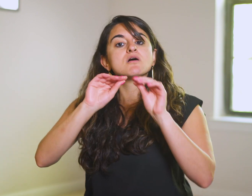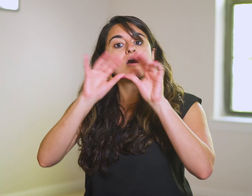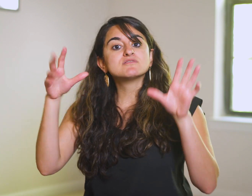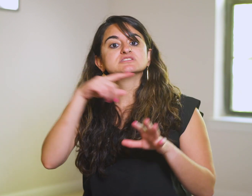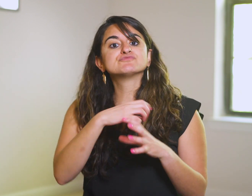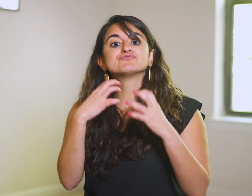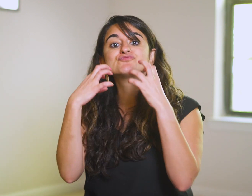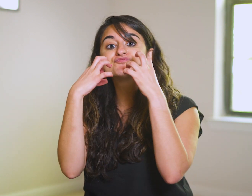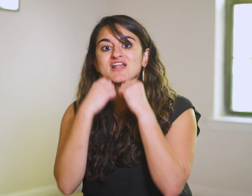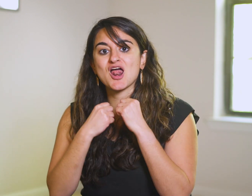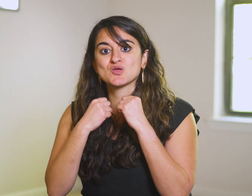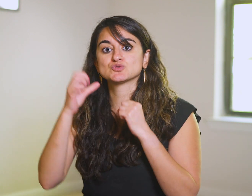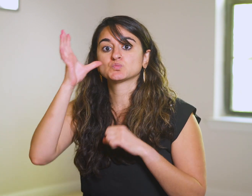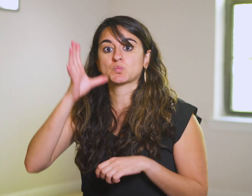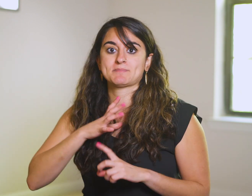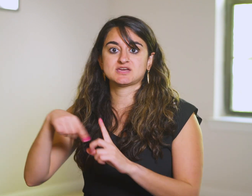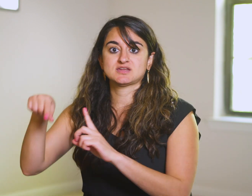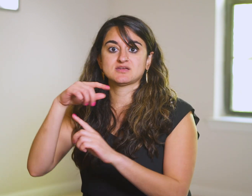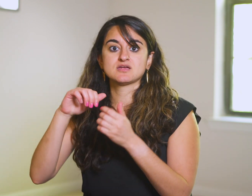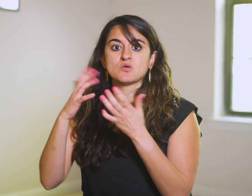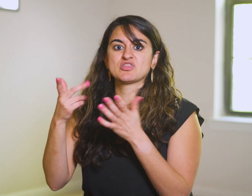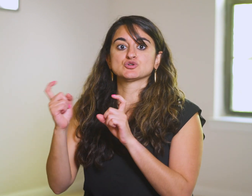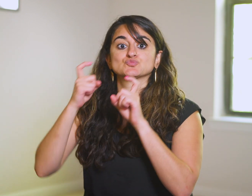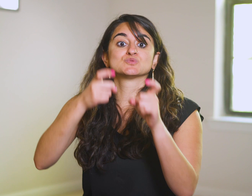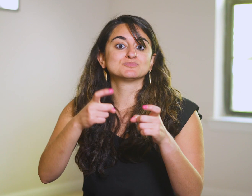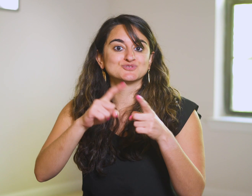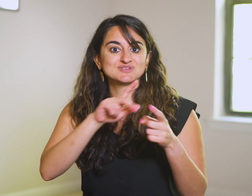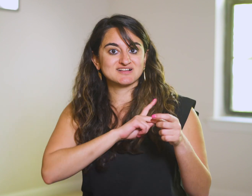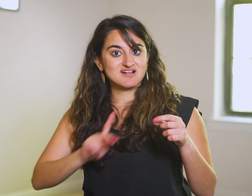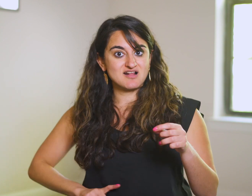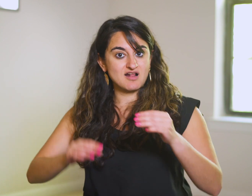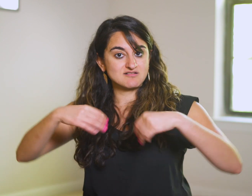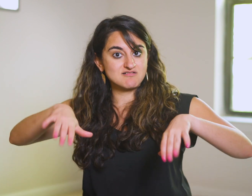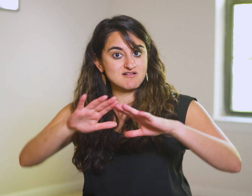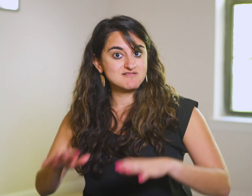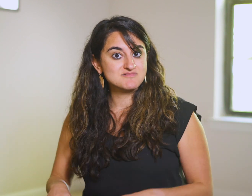It’s clear that He values the contributions of women in the kingdom.